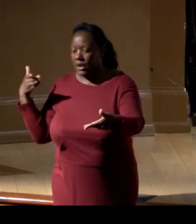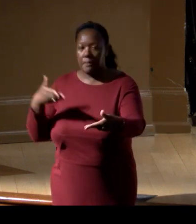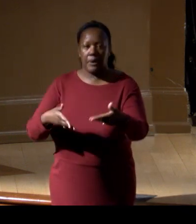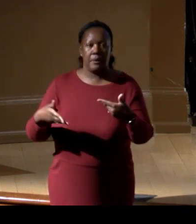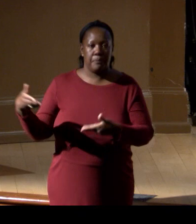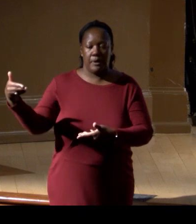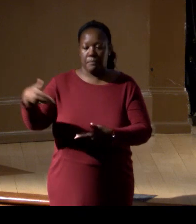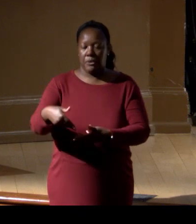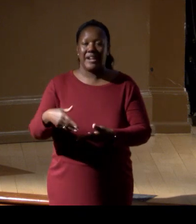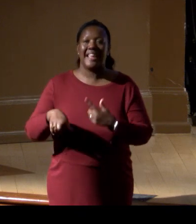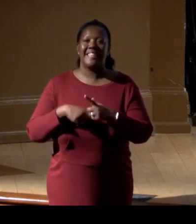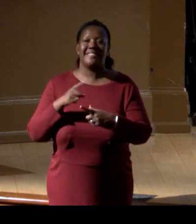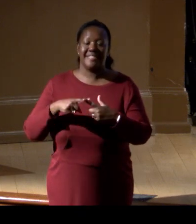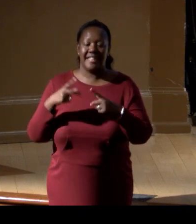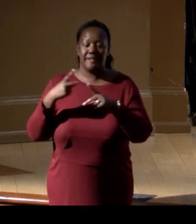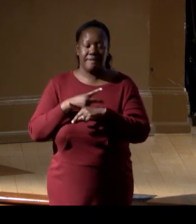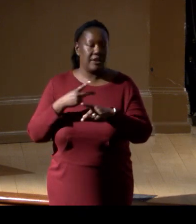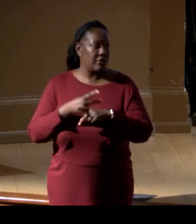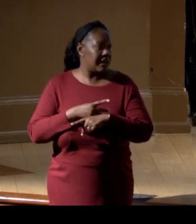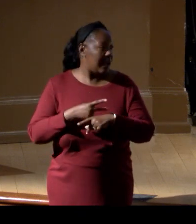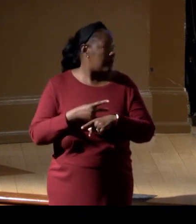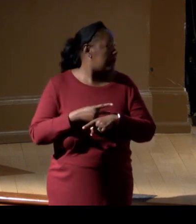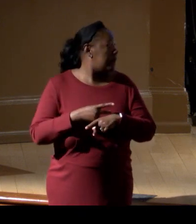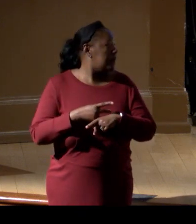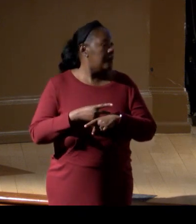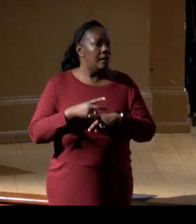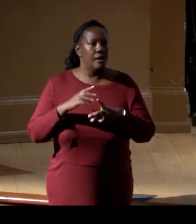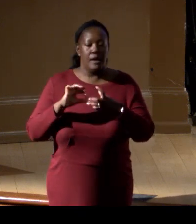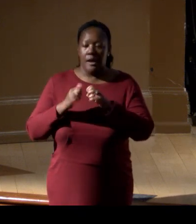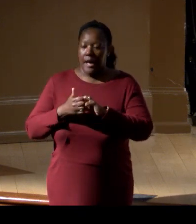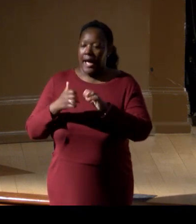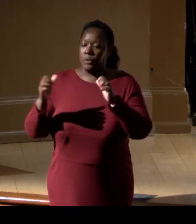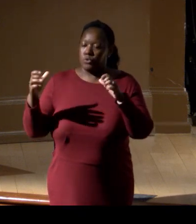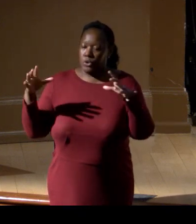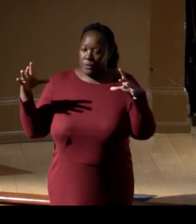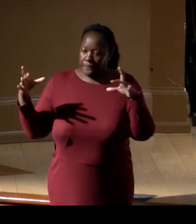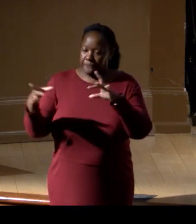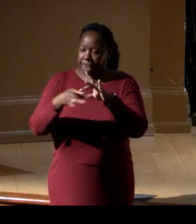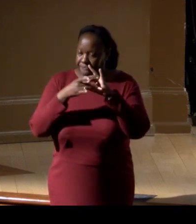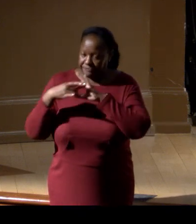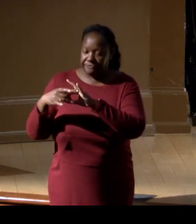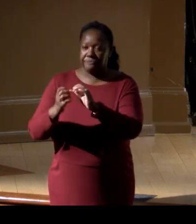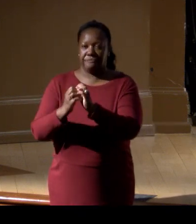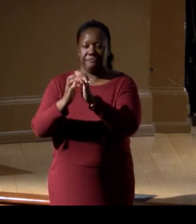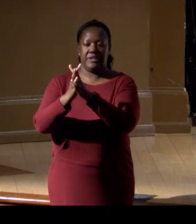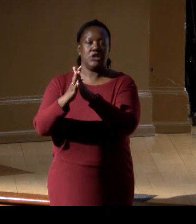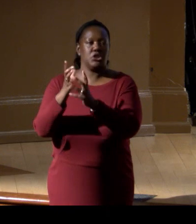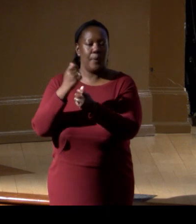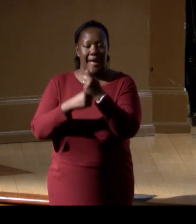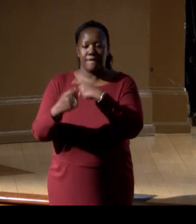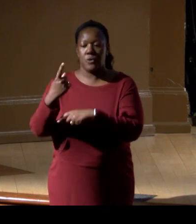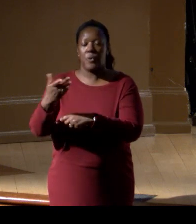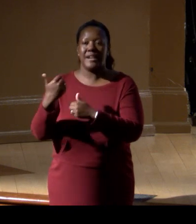and then figuring out how to map that construct, right? So then everybody has a role that's unique